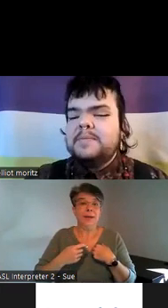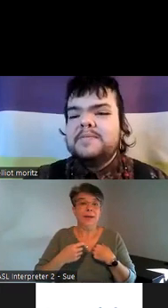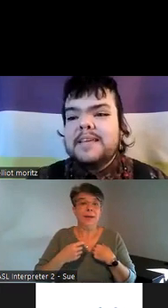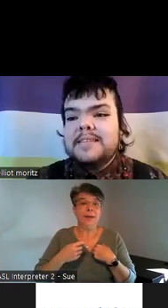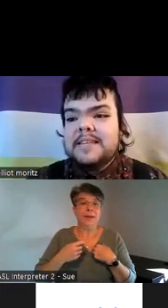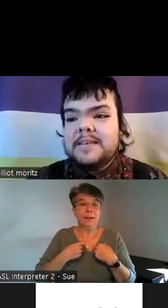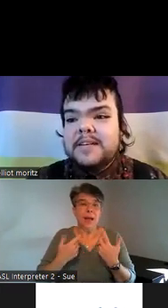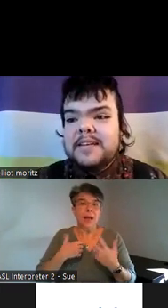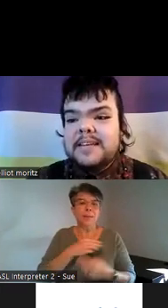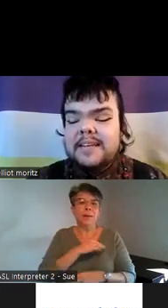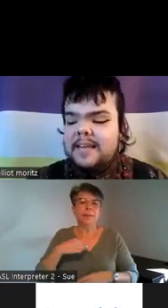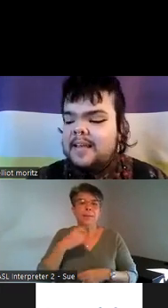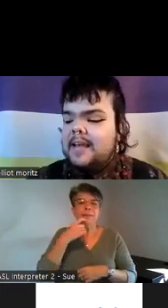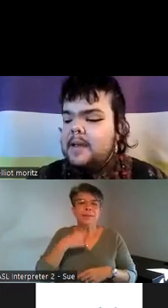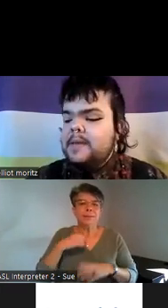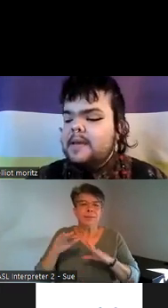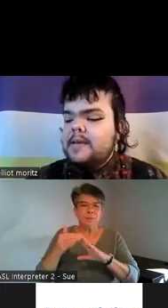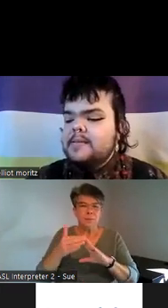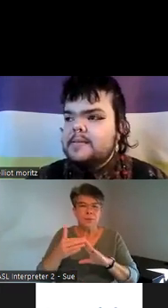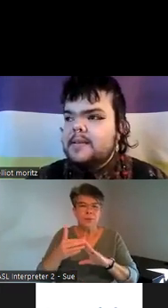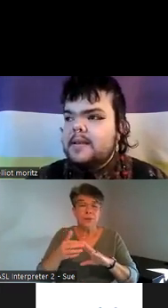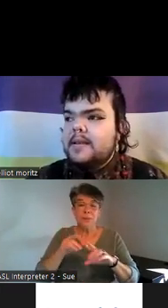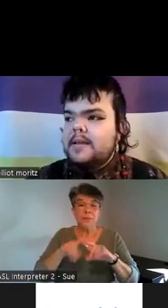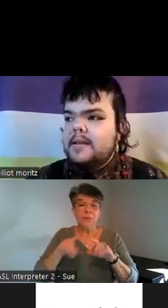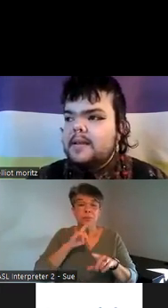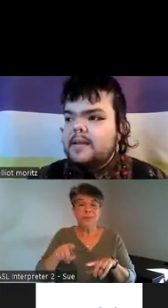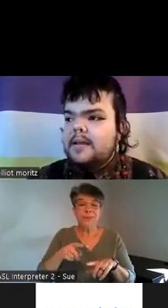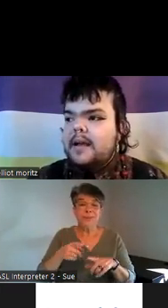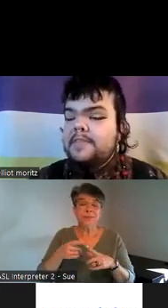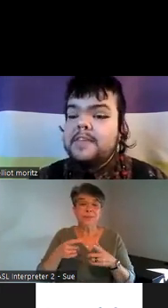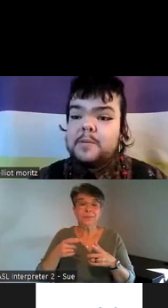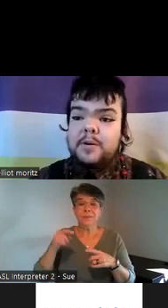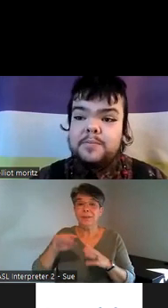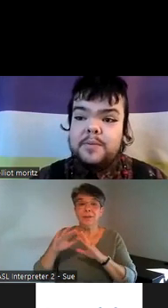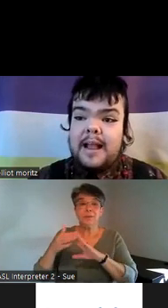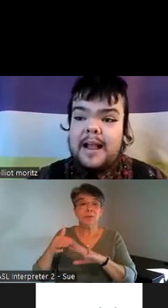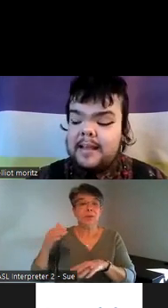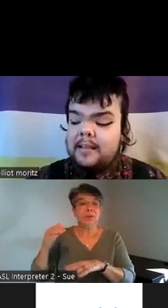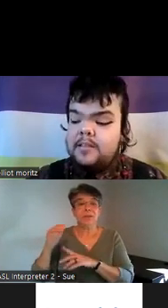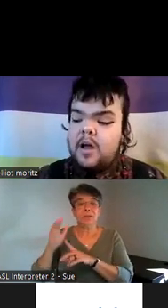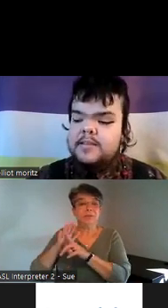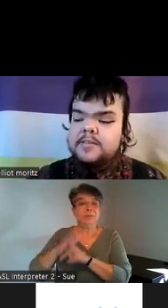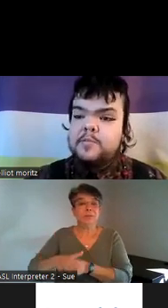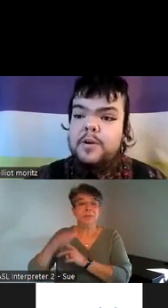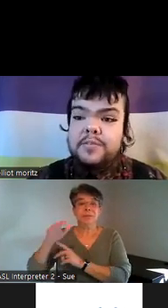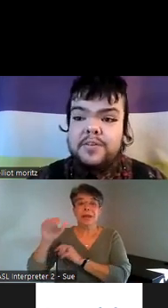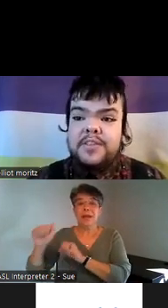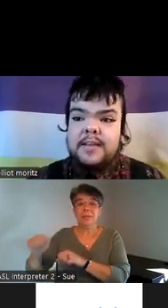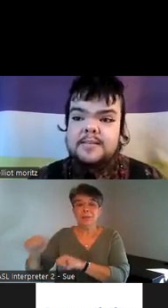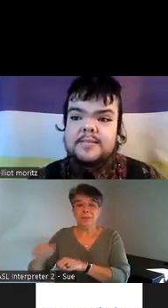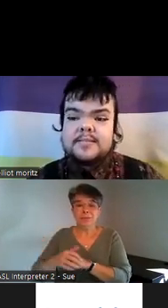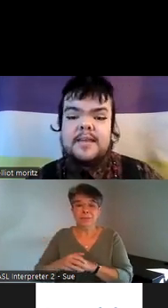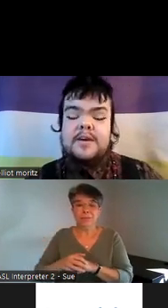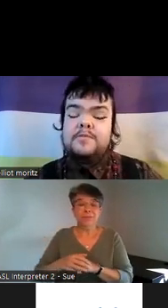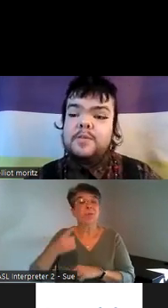member of the Kingston Community because I think that we're adding lots of wonderful things for